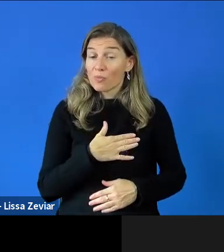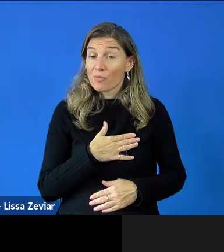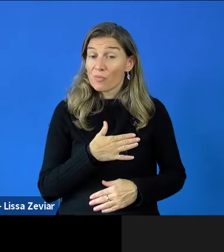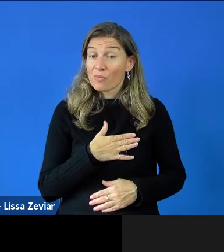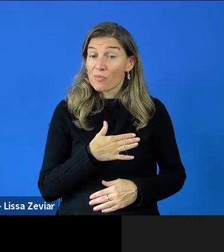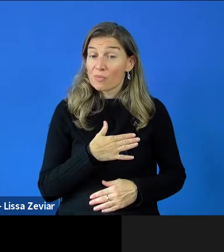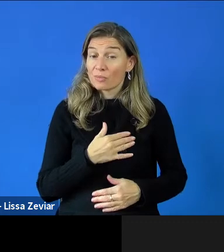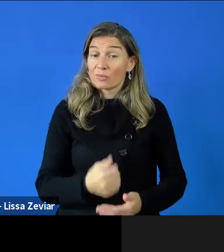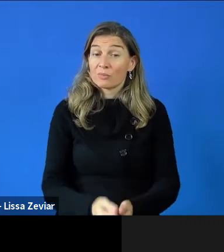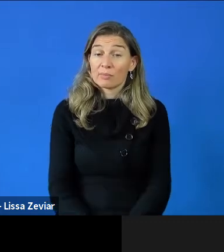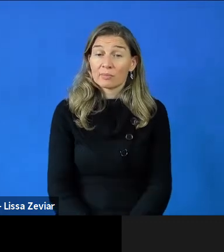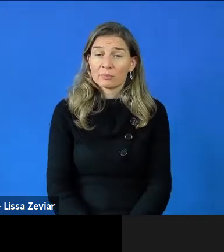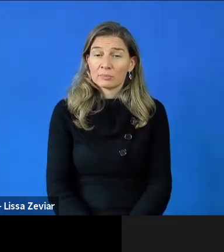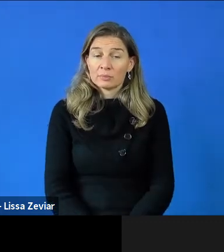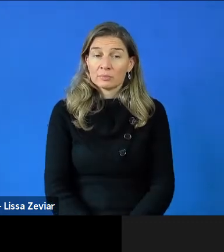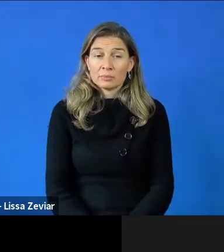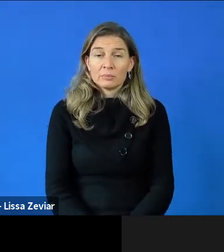But the question from the participant is: